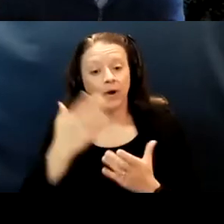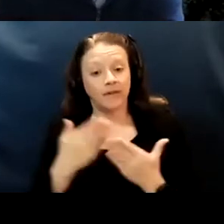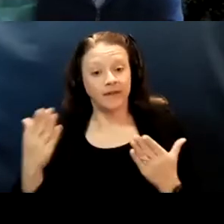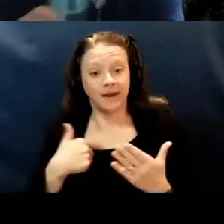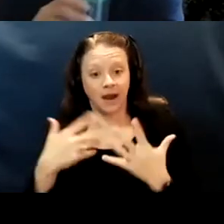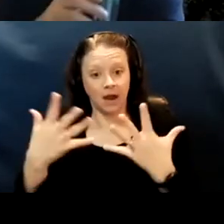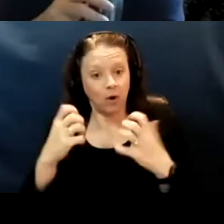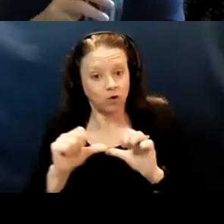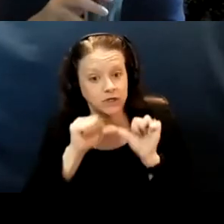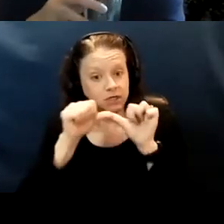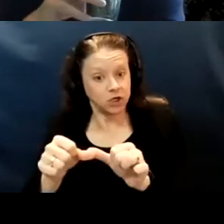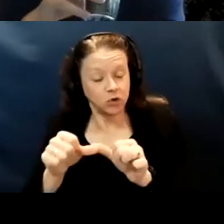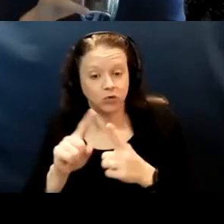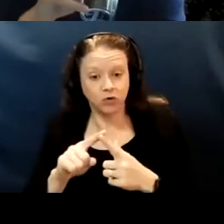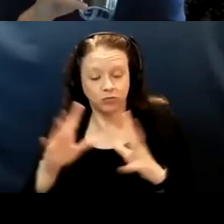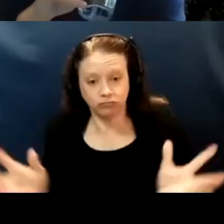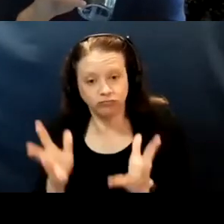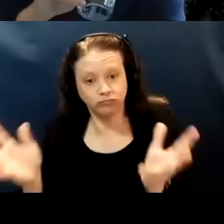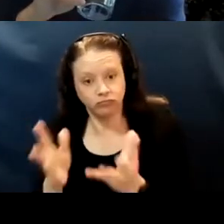continue to push California on,